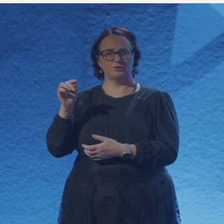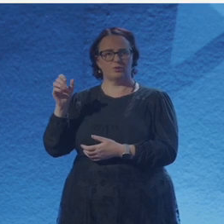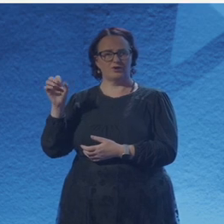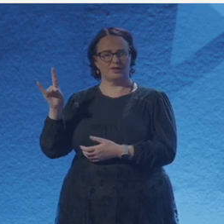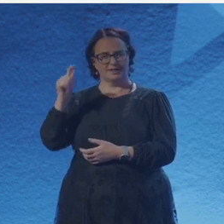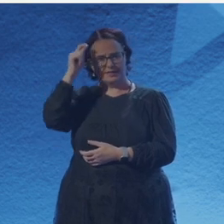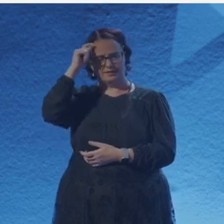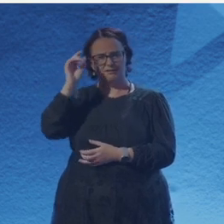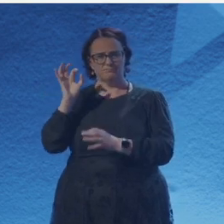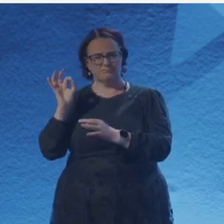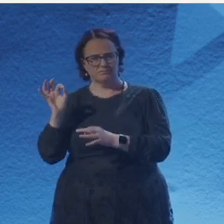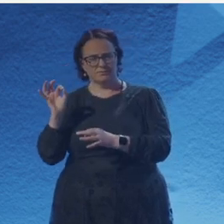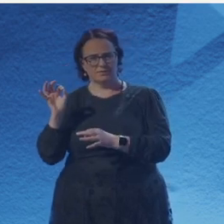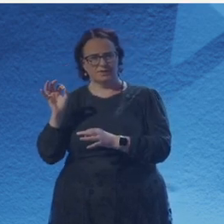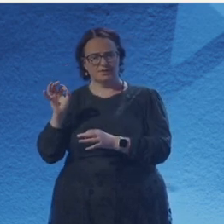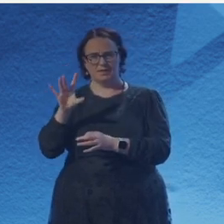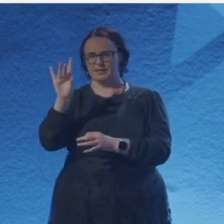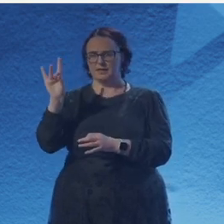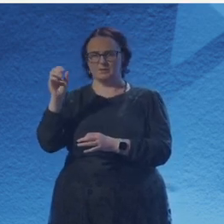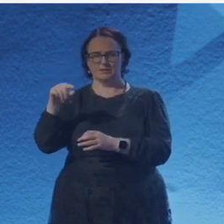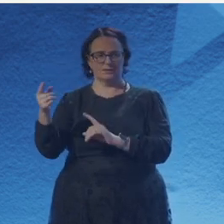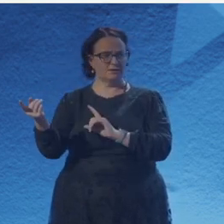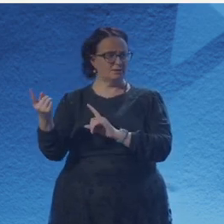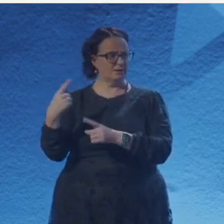if people can't hear.